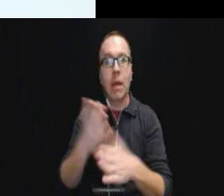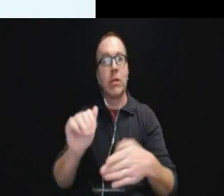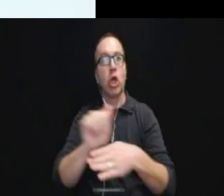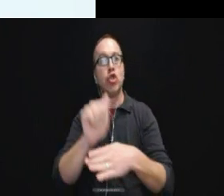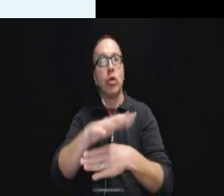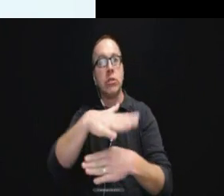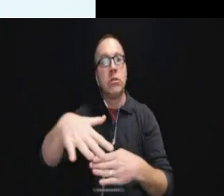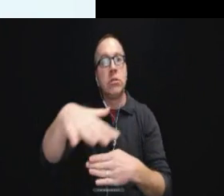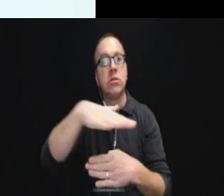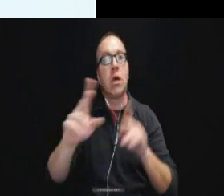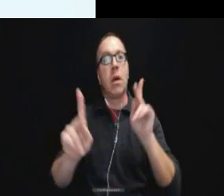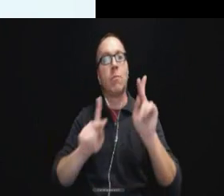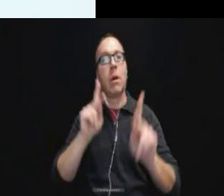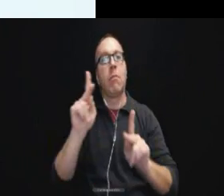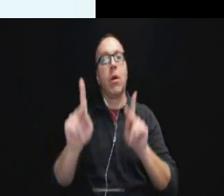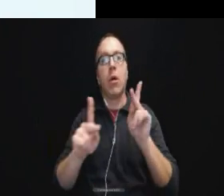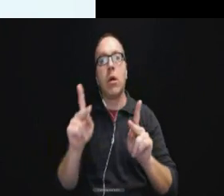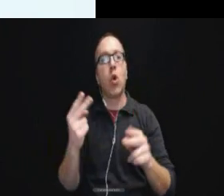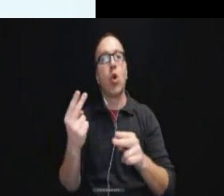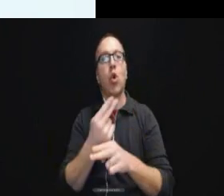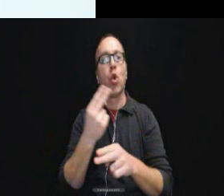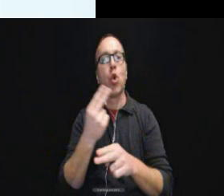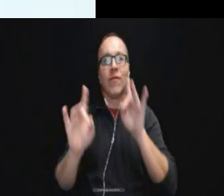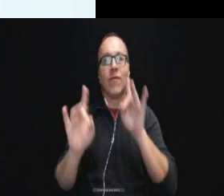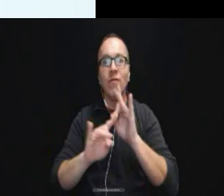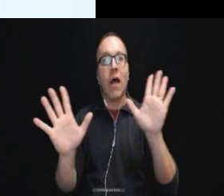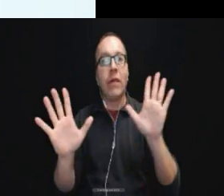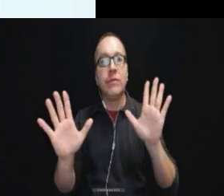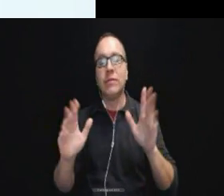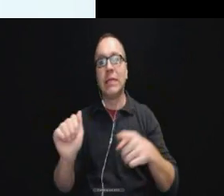engaging in violent and very dangerous conduct.